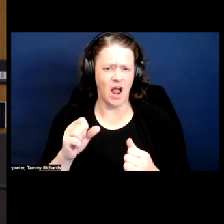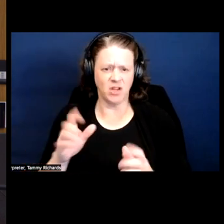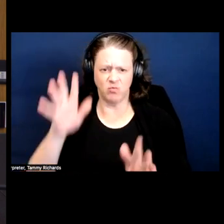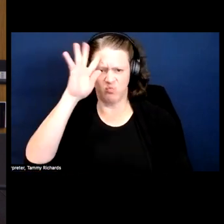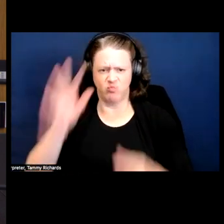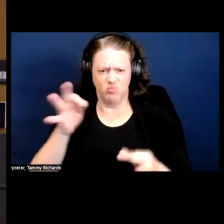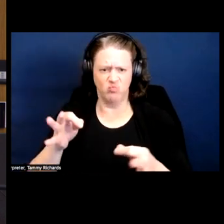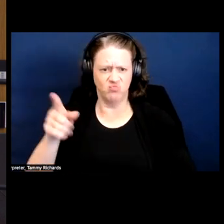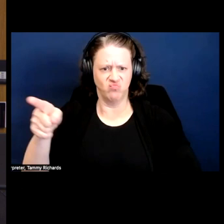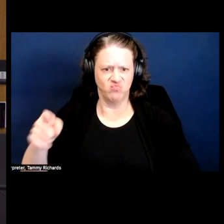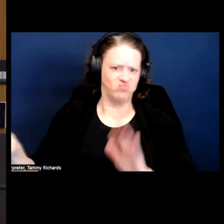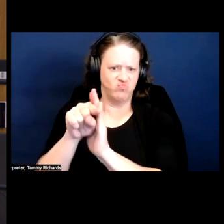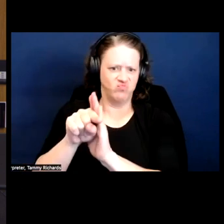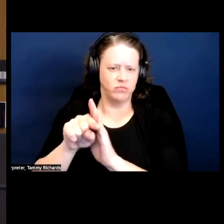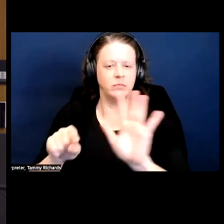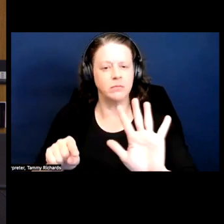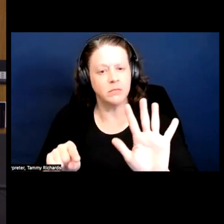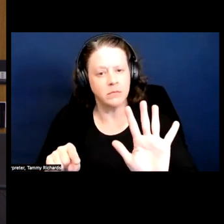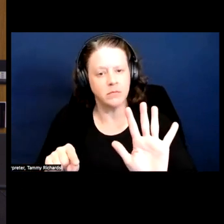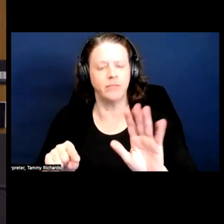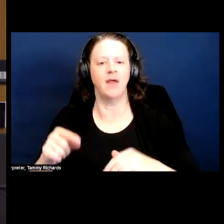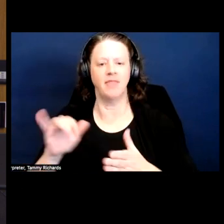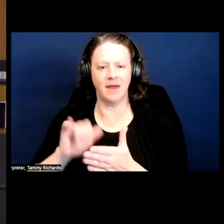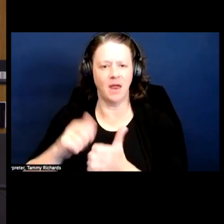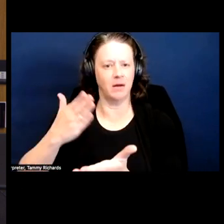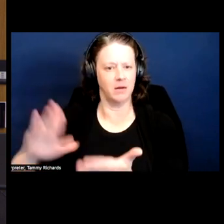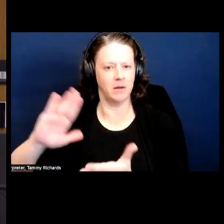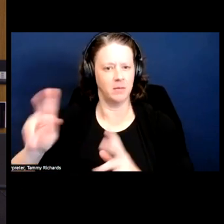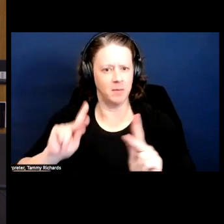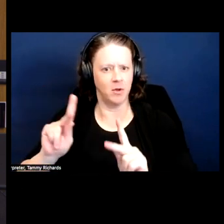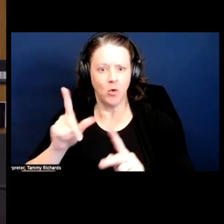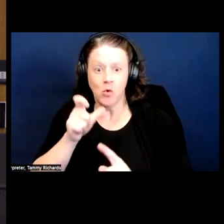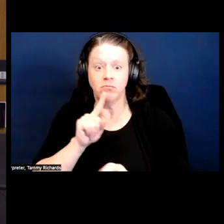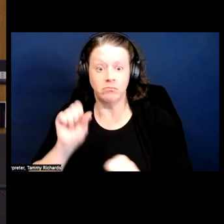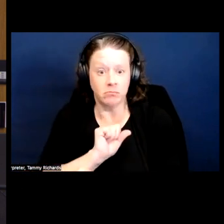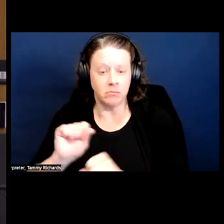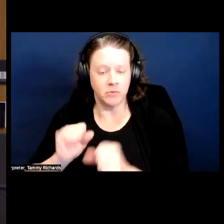And I've seen it happen in disability organizing and in disability study spaces where, for